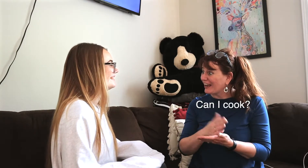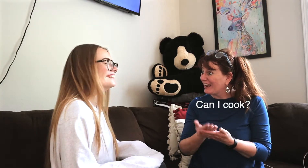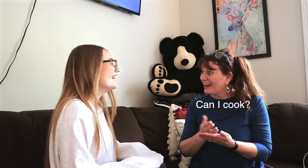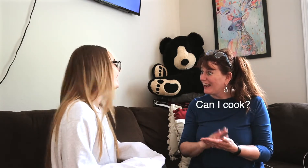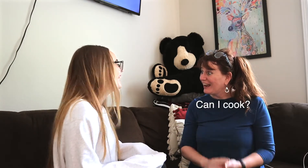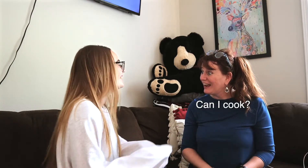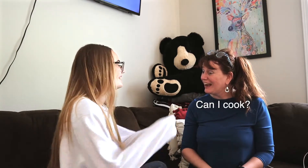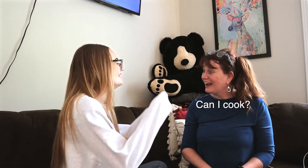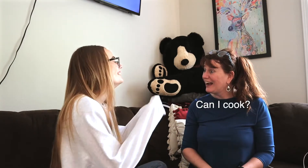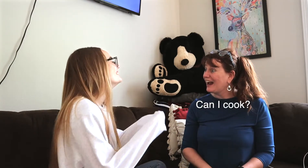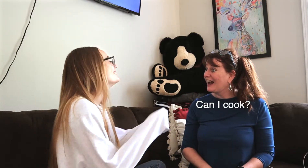uh-uh!